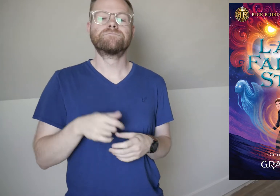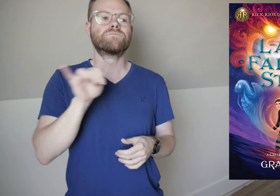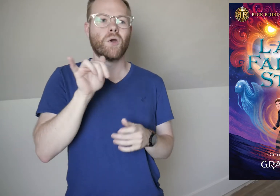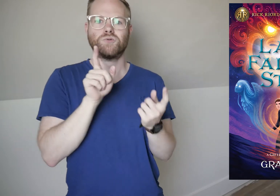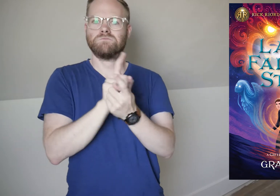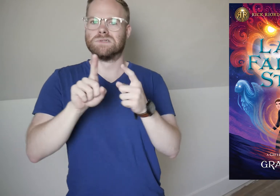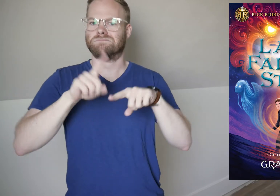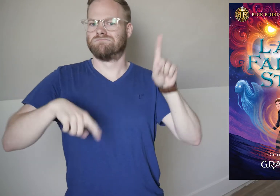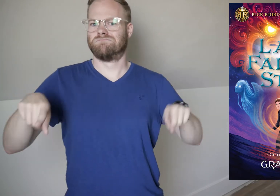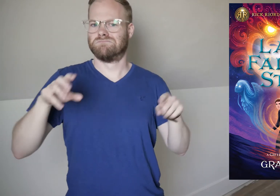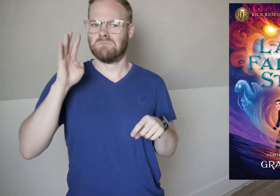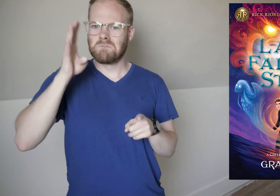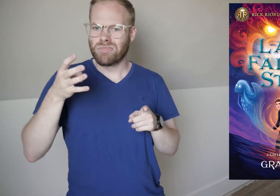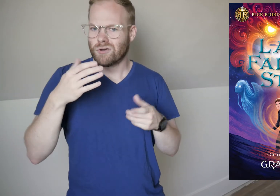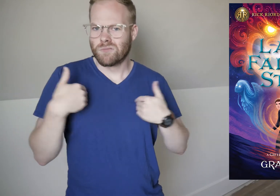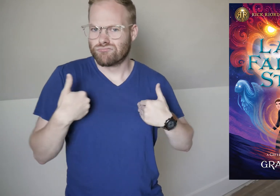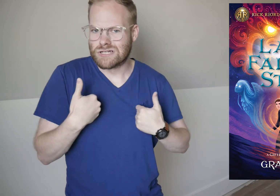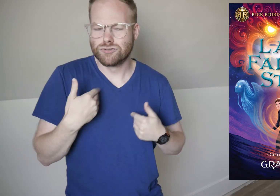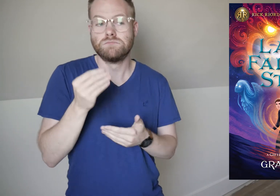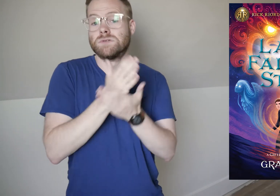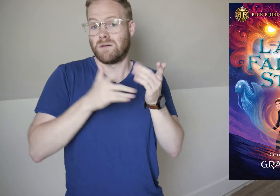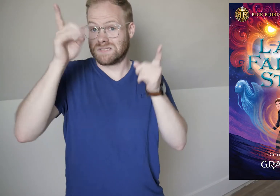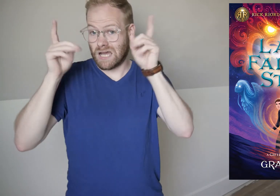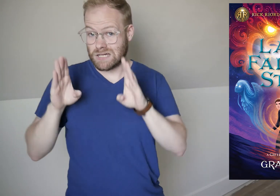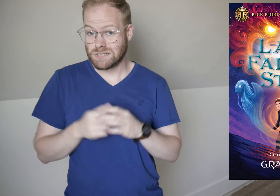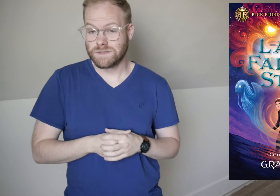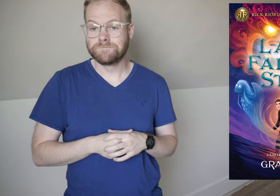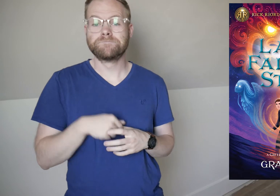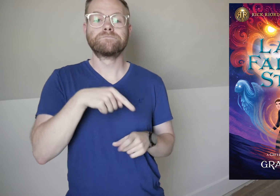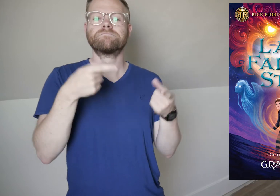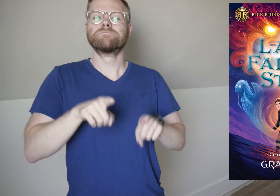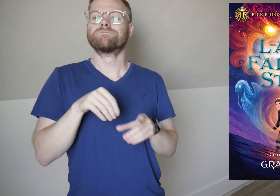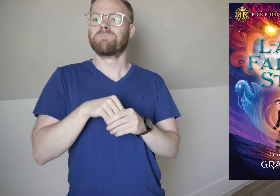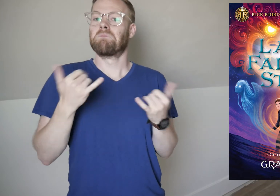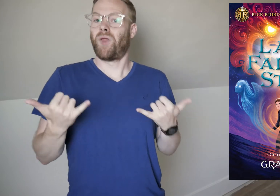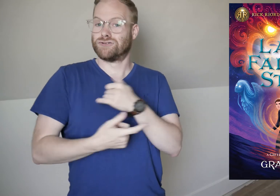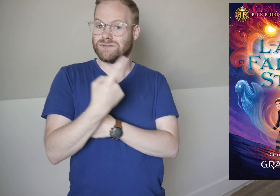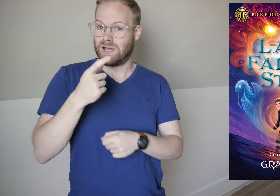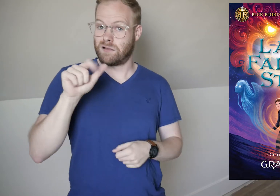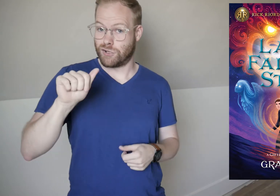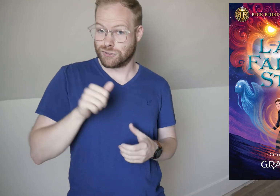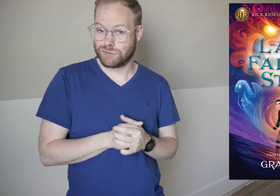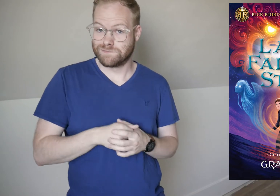We also meet various mythical creatures, and some deities. This is set in modern-day Los Angeles,